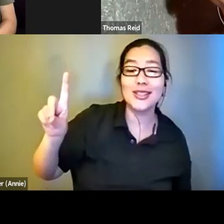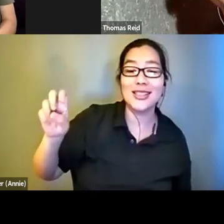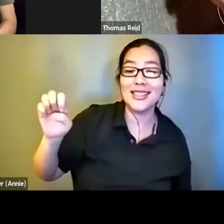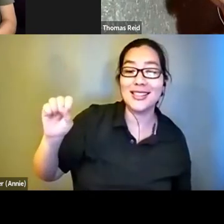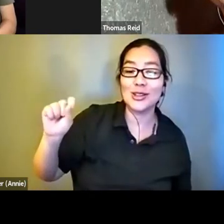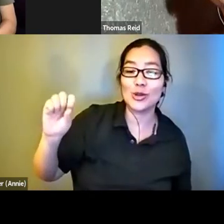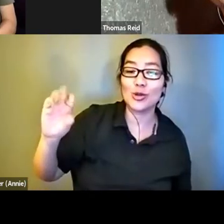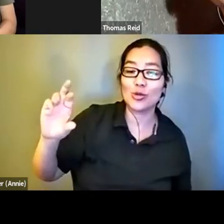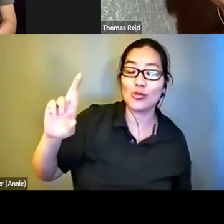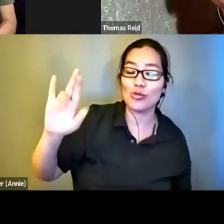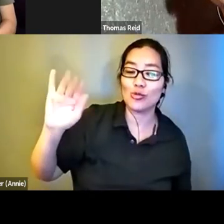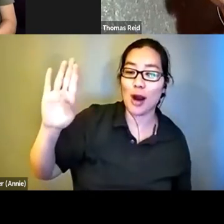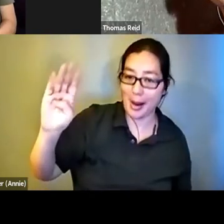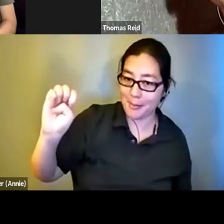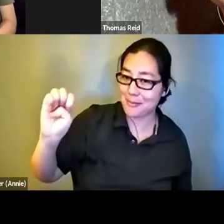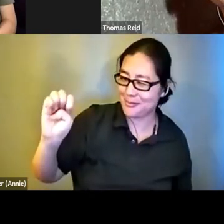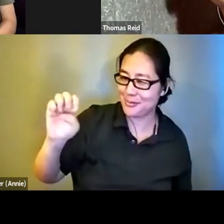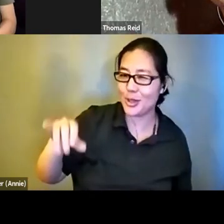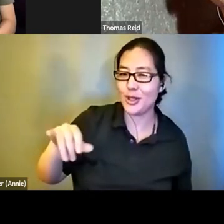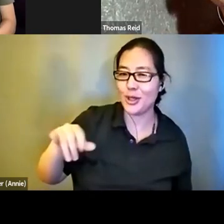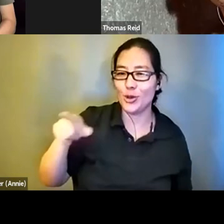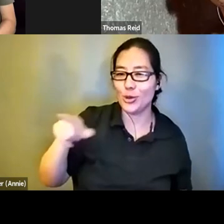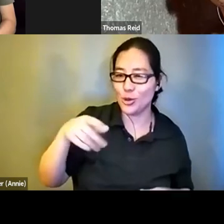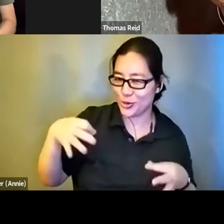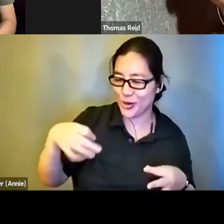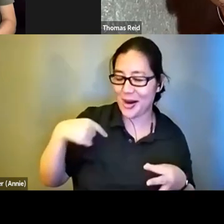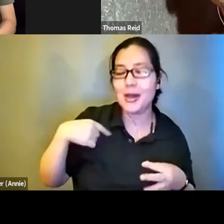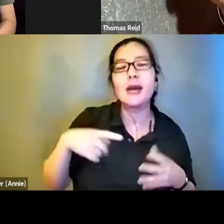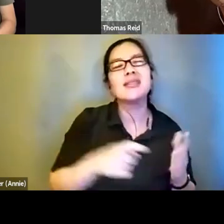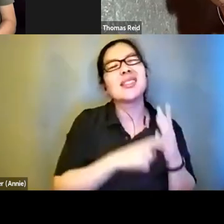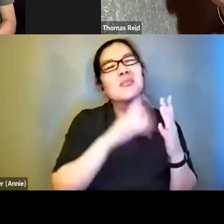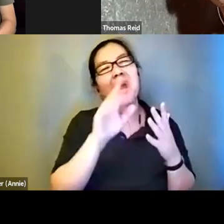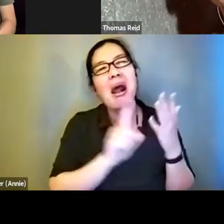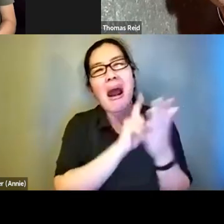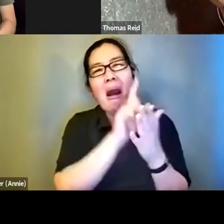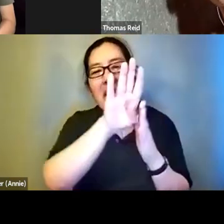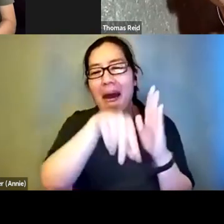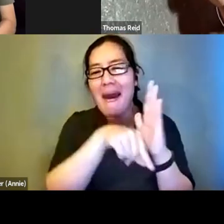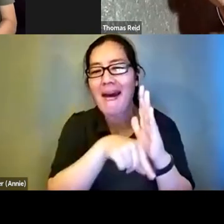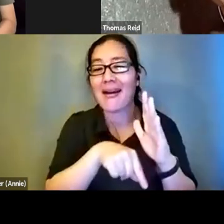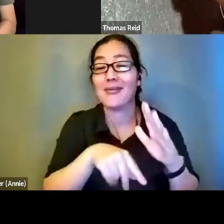. It takes about an hour and a half to do your first audio description. It takes a